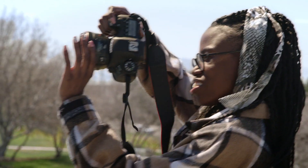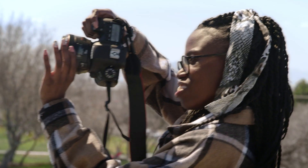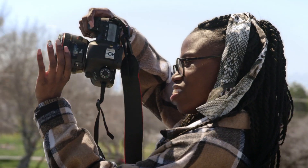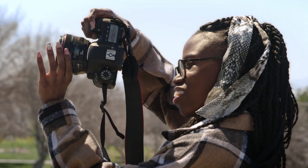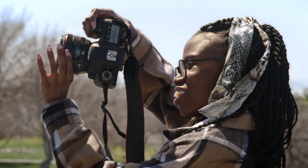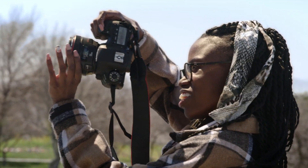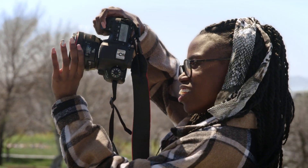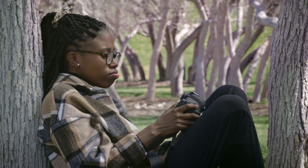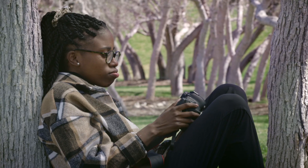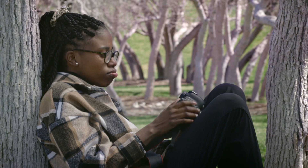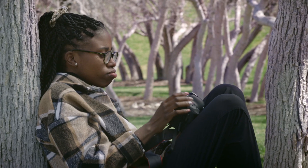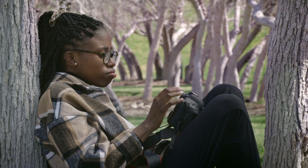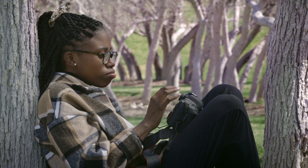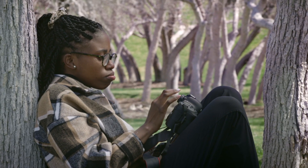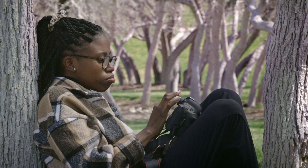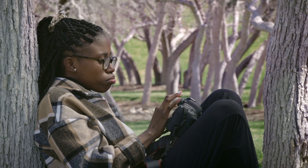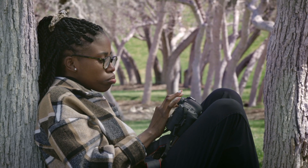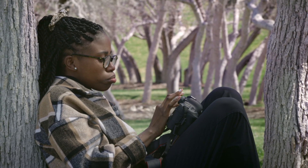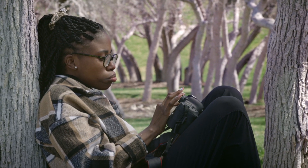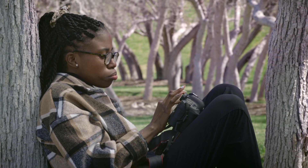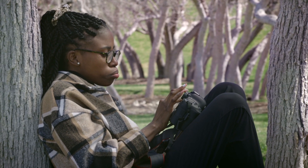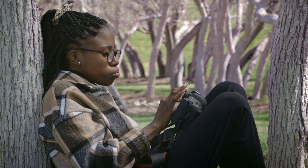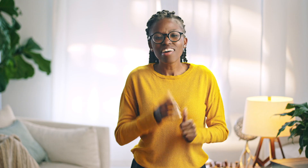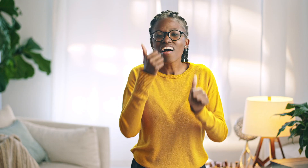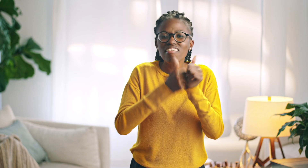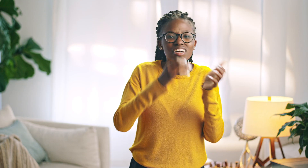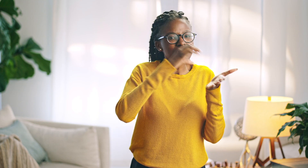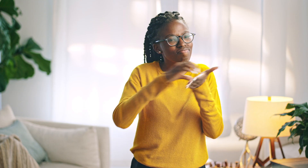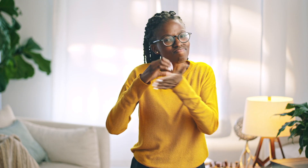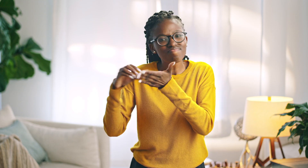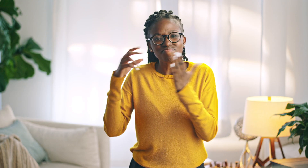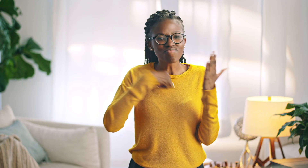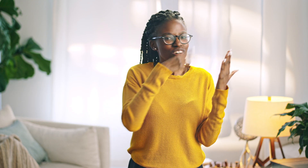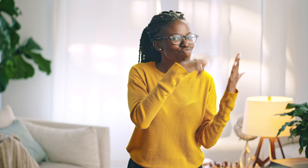to help us learn more about Him and become more like Him.